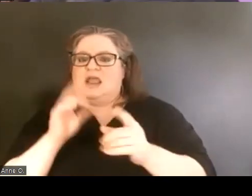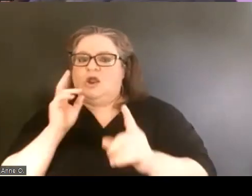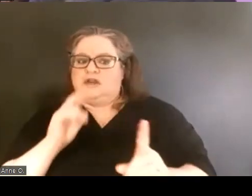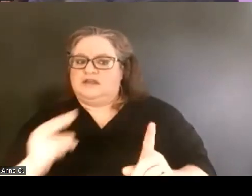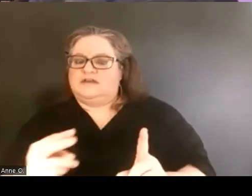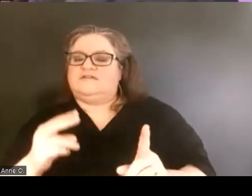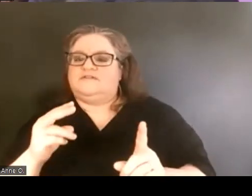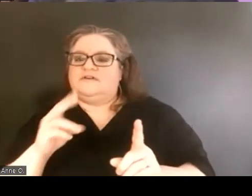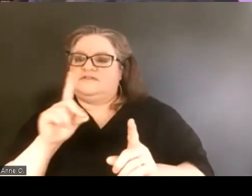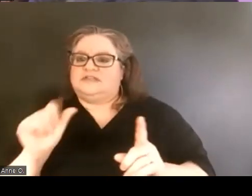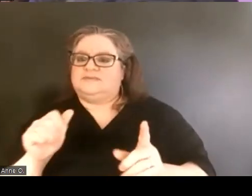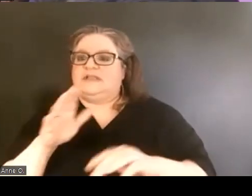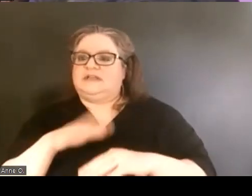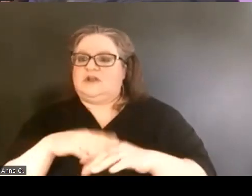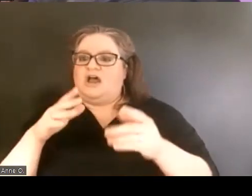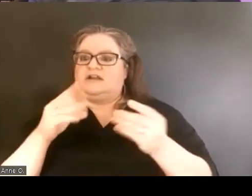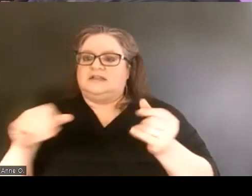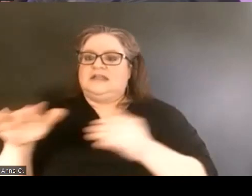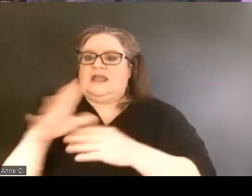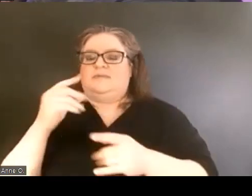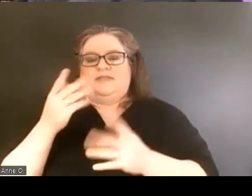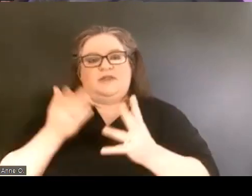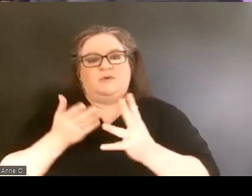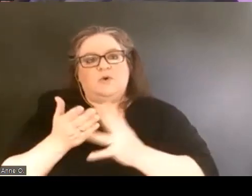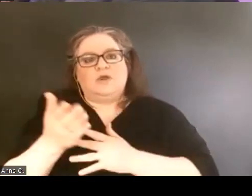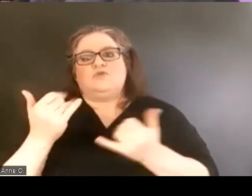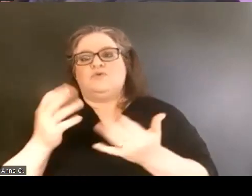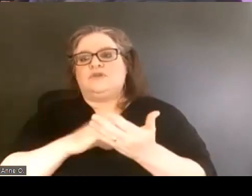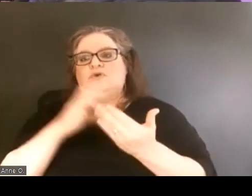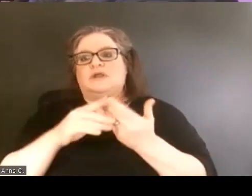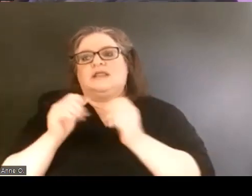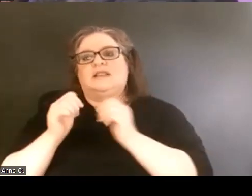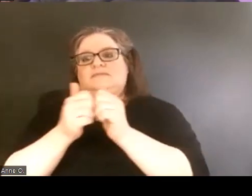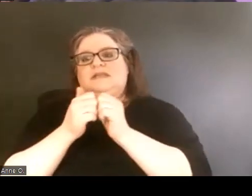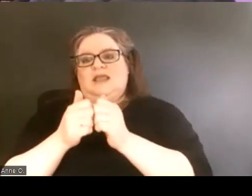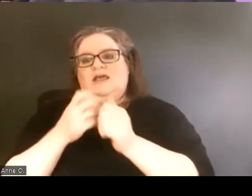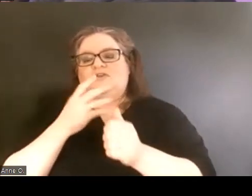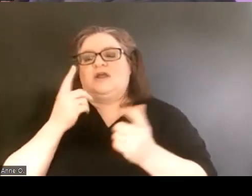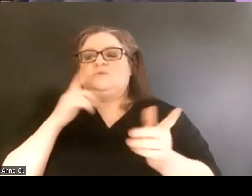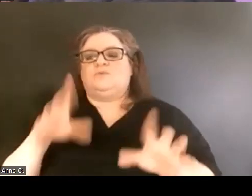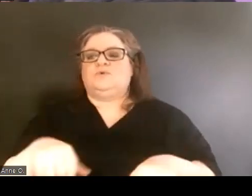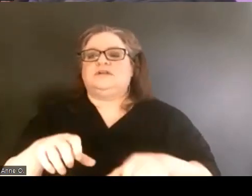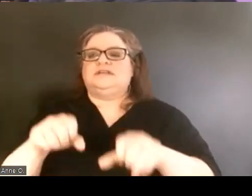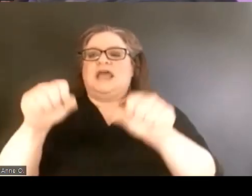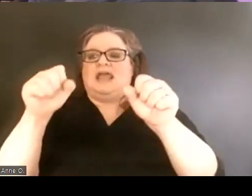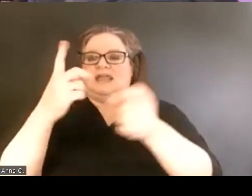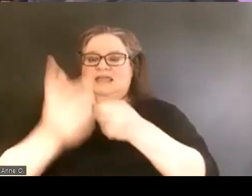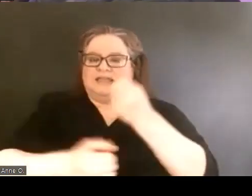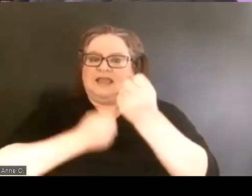They were all moving through this curriculum together and were taking the allies and activist course